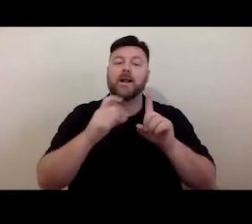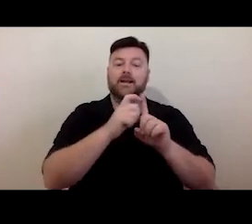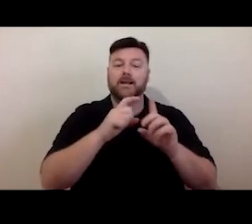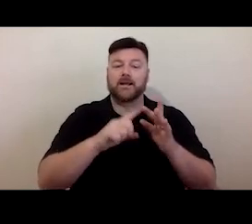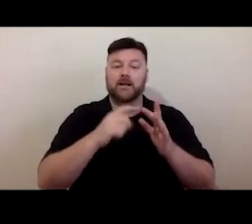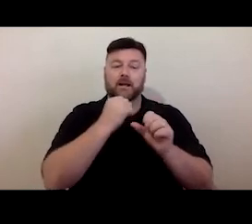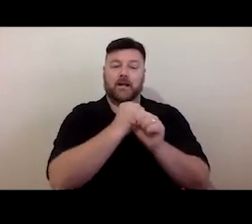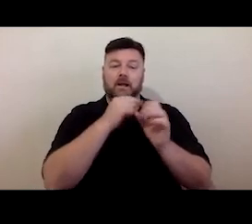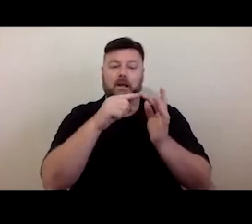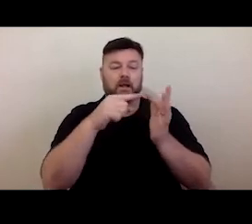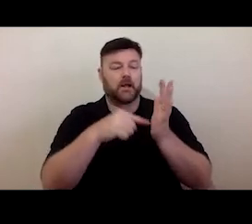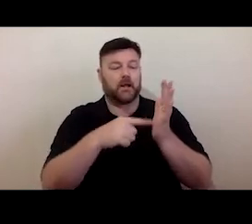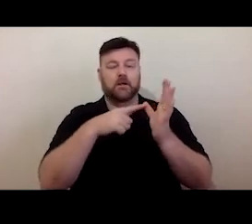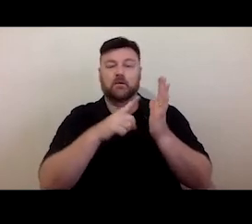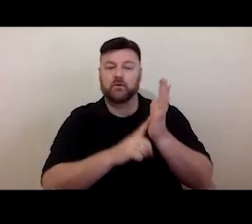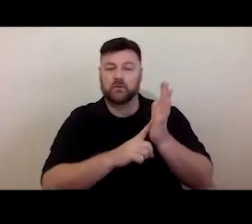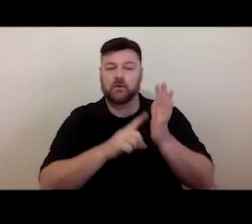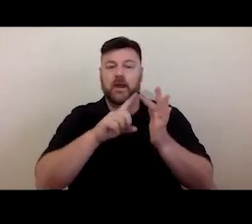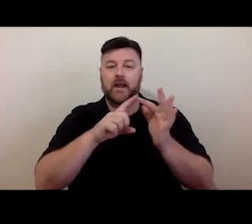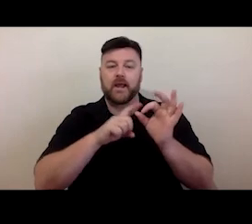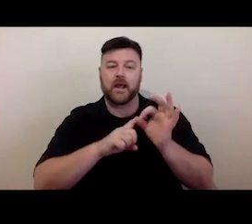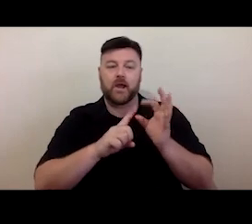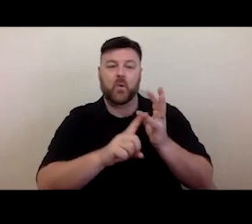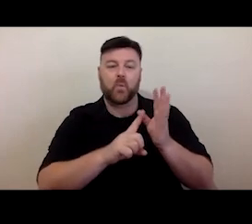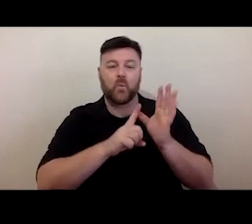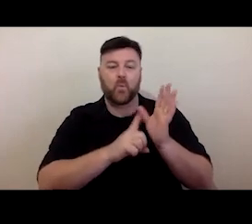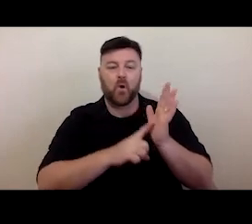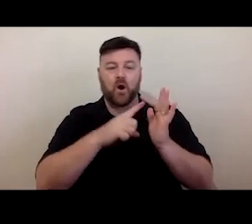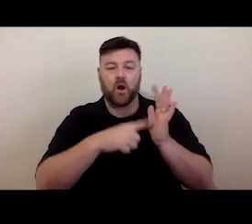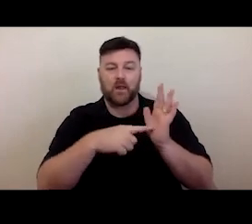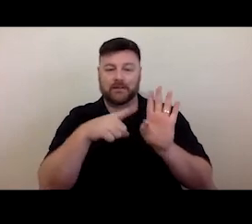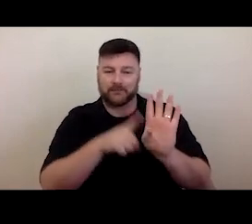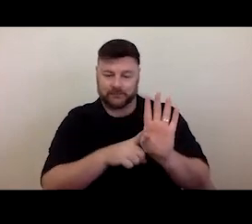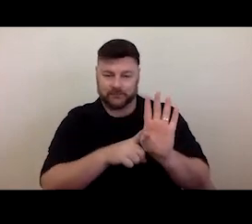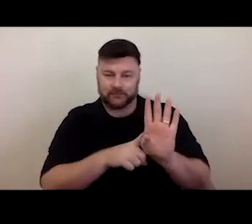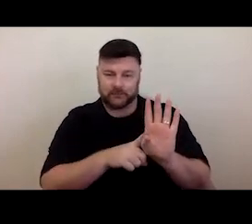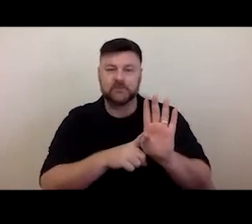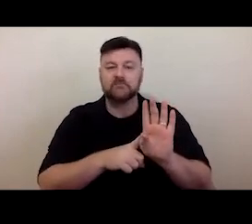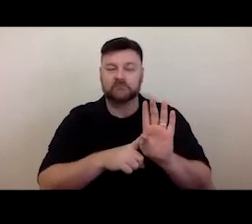In many ways, advances in technology are